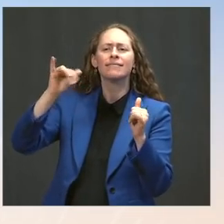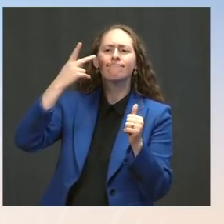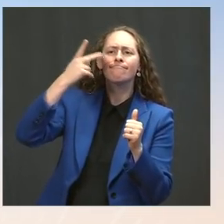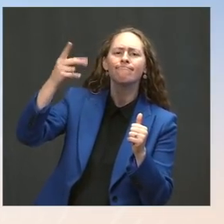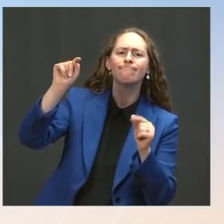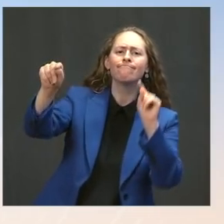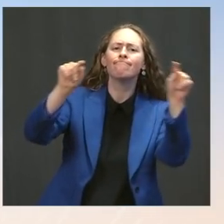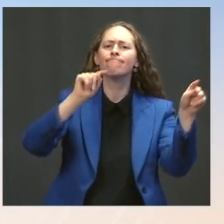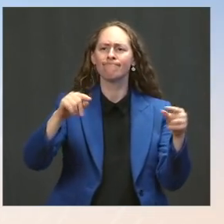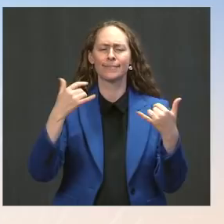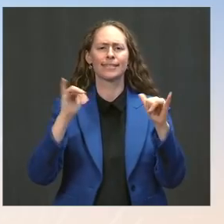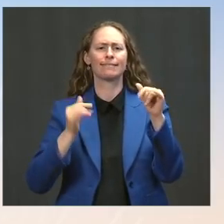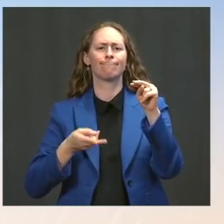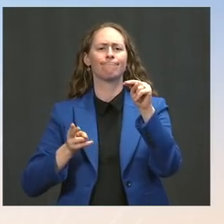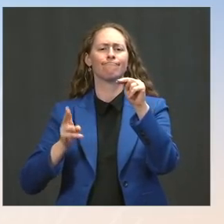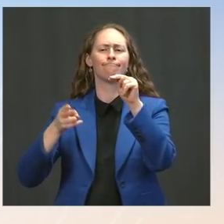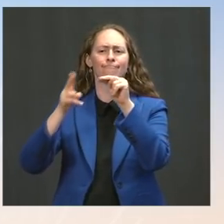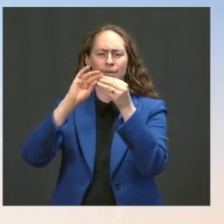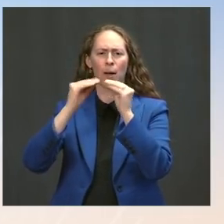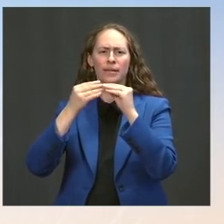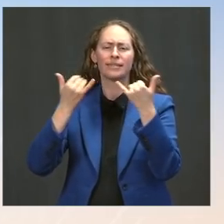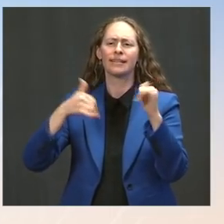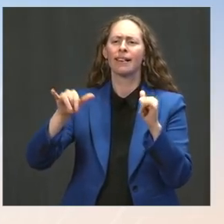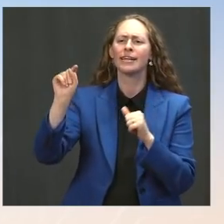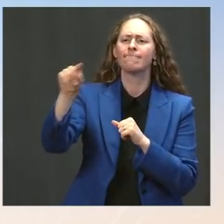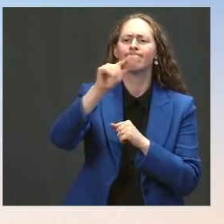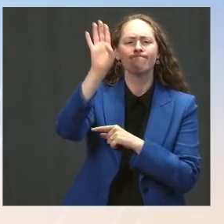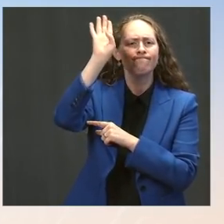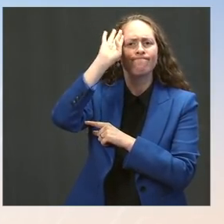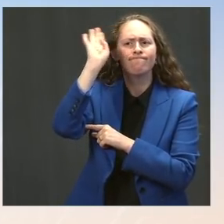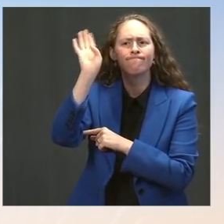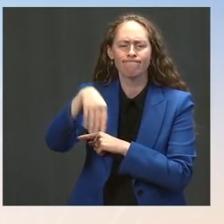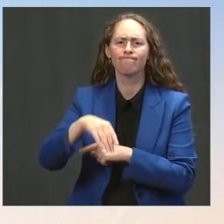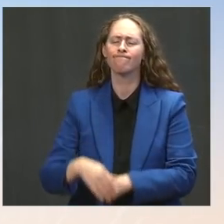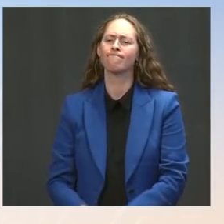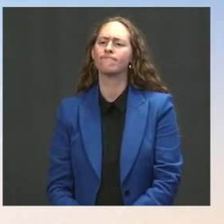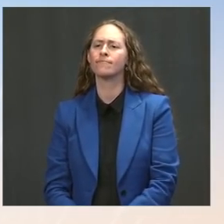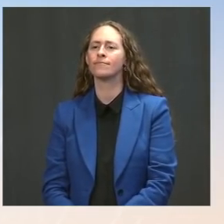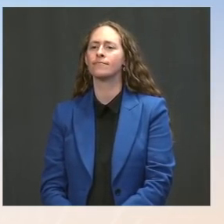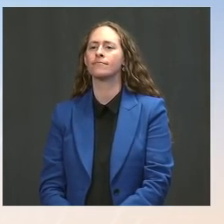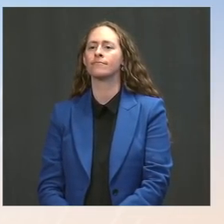and they're concentrated primarily and overwhelmingly among the unvaccinated.